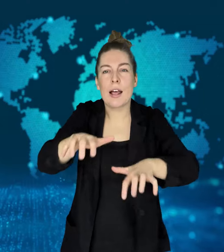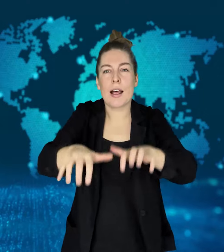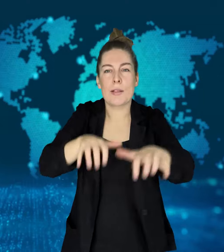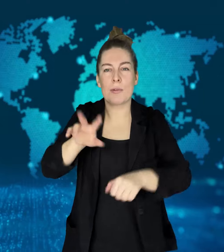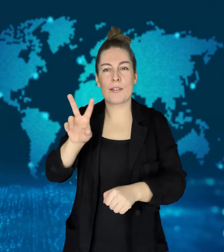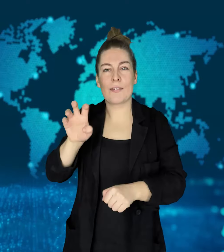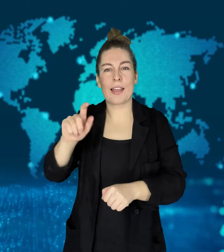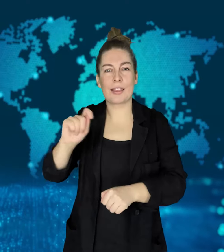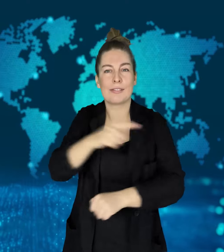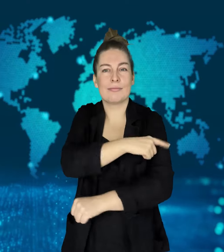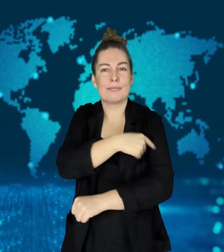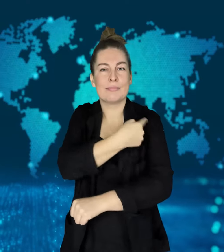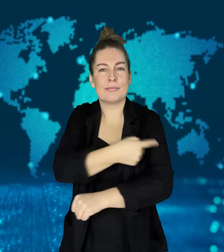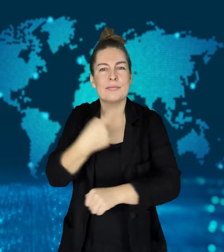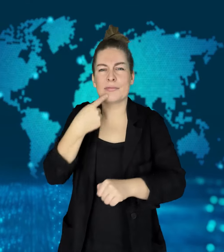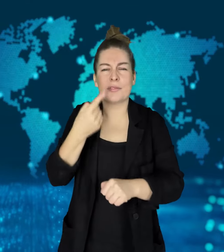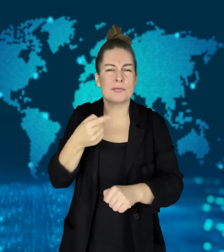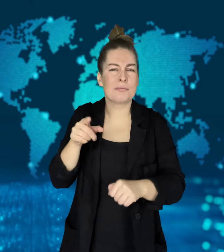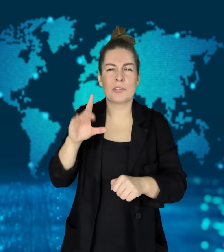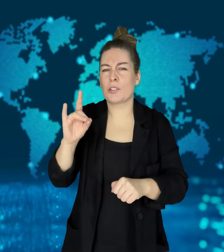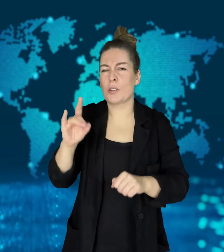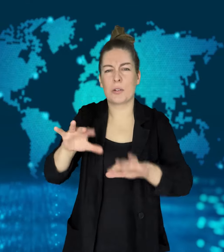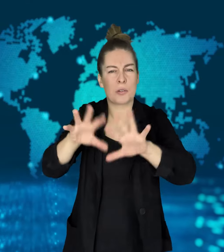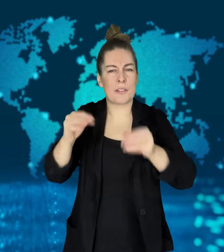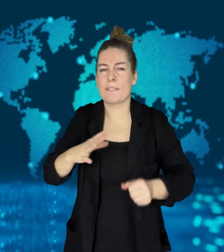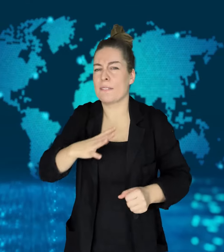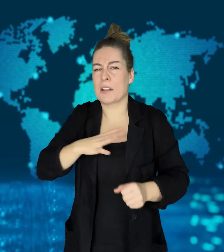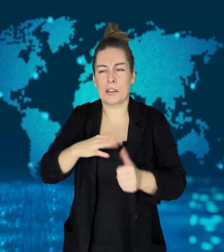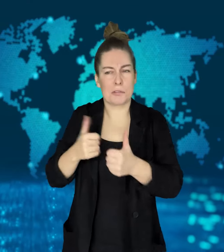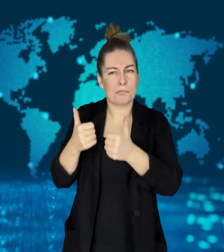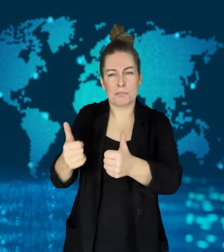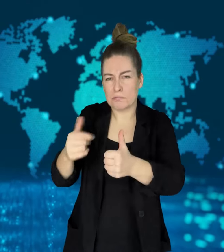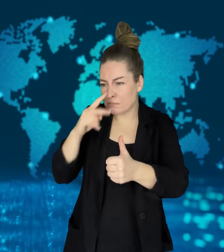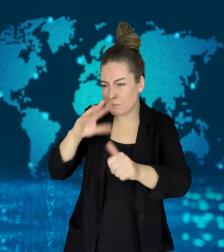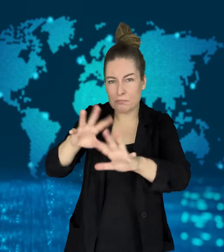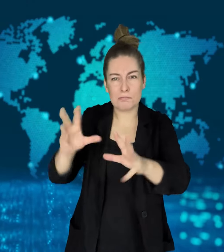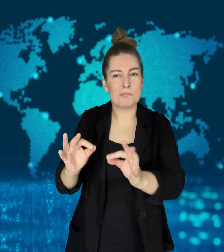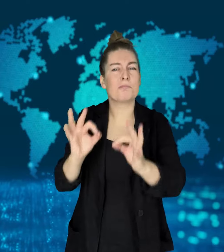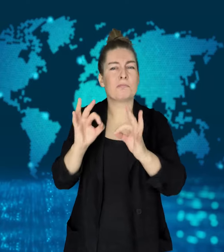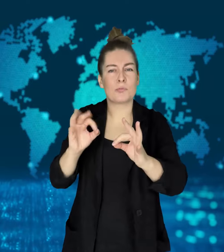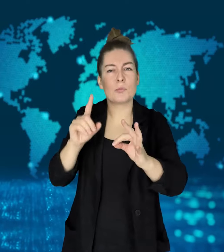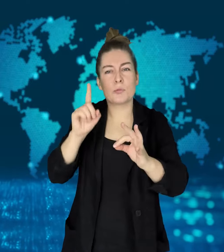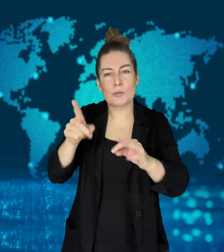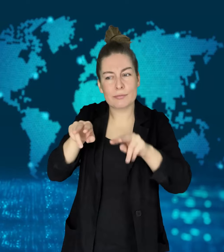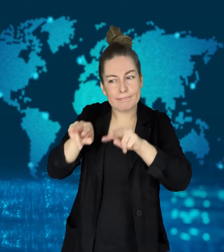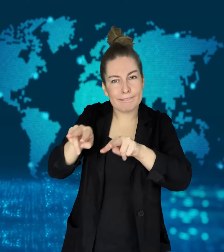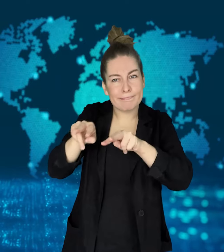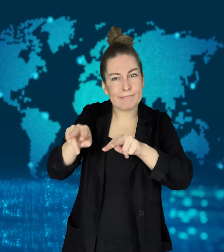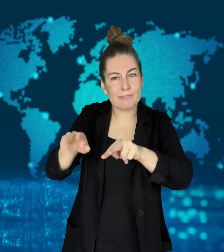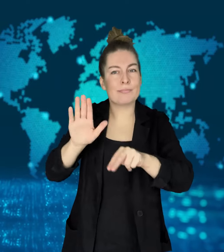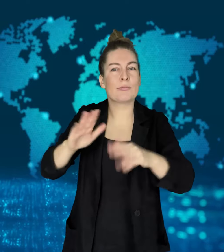they retrieved some half-eaten bills.